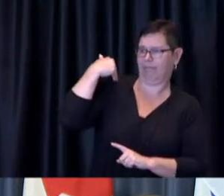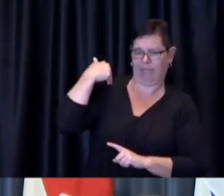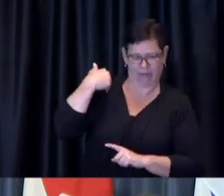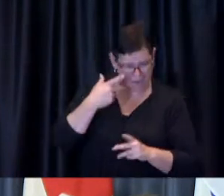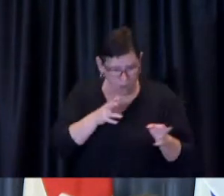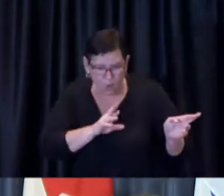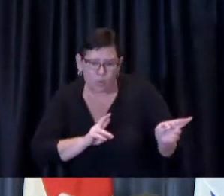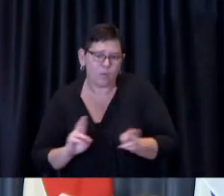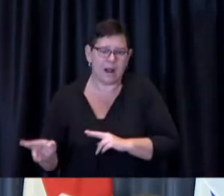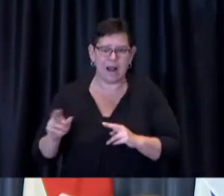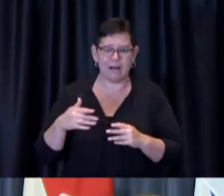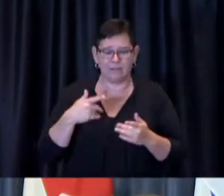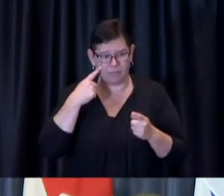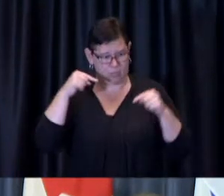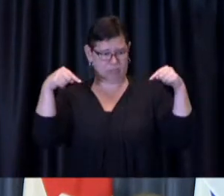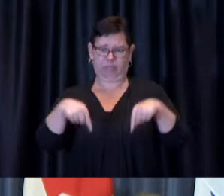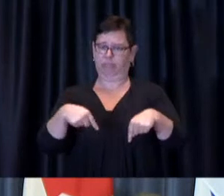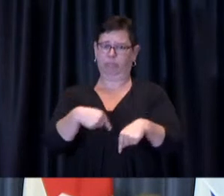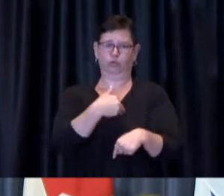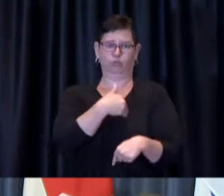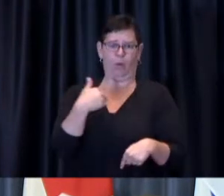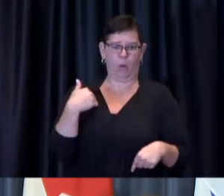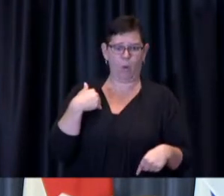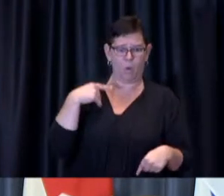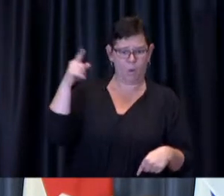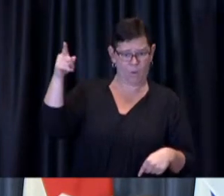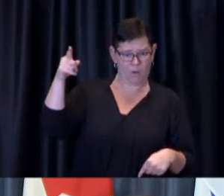in the City of Toronto on April 1st of 2021.